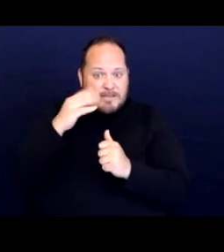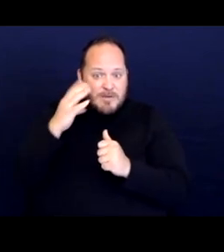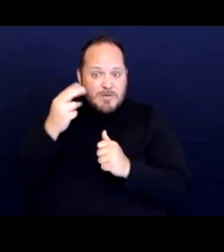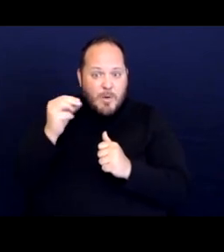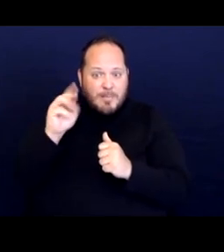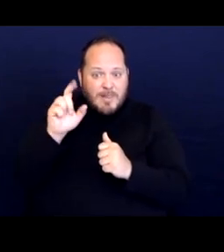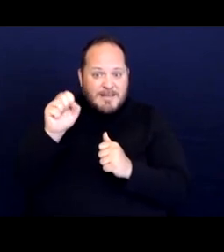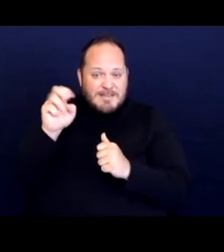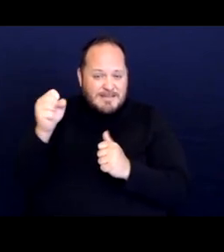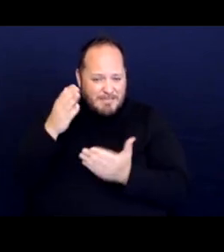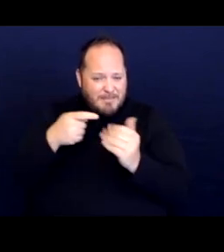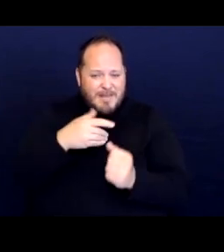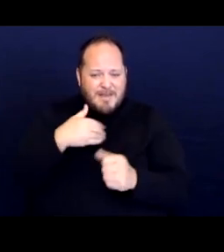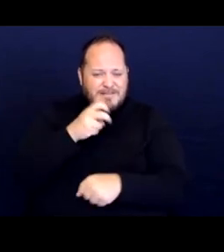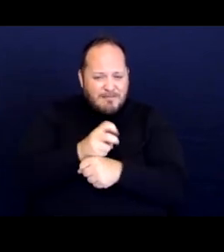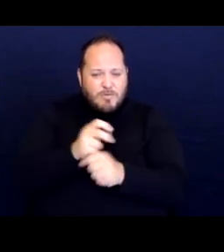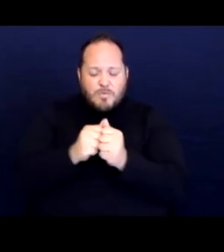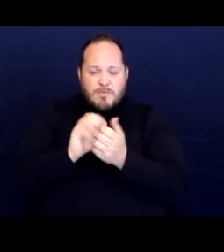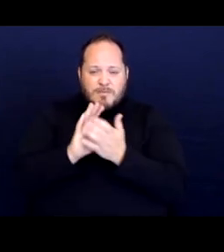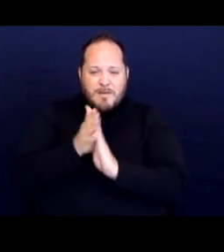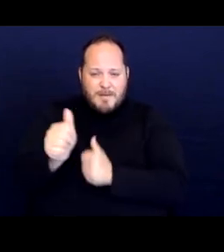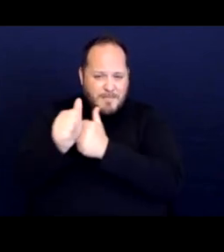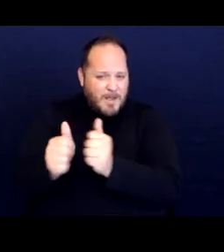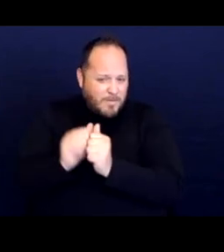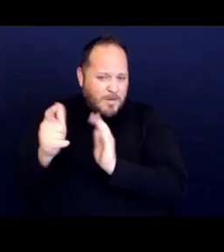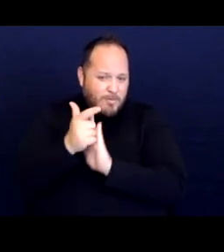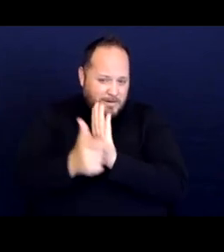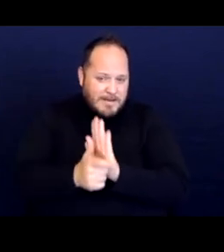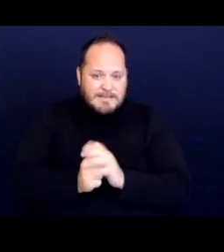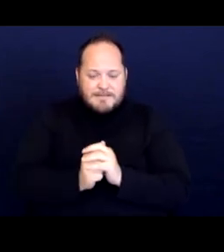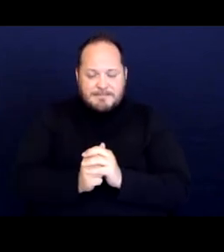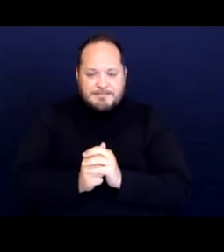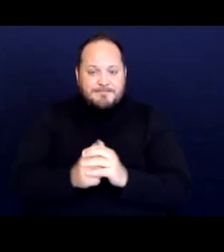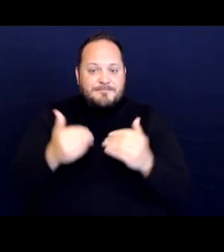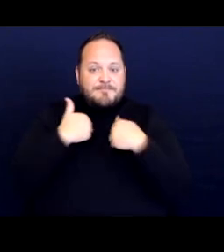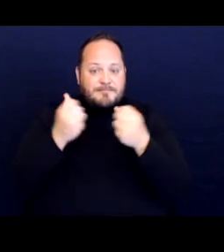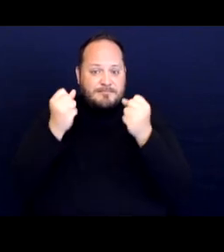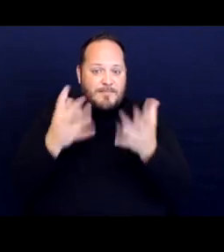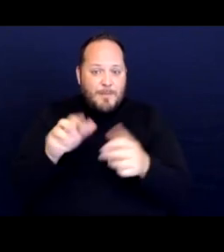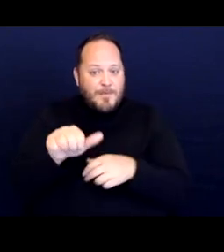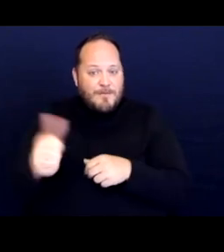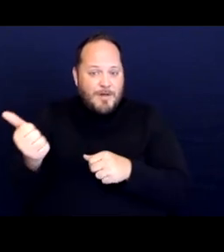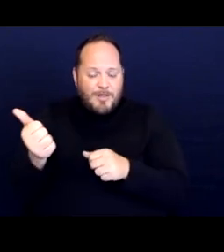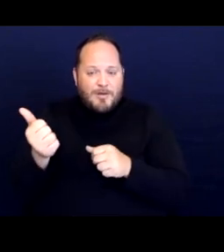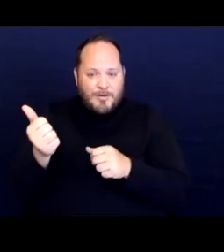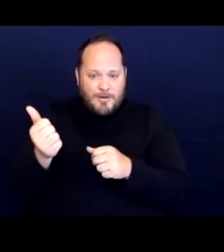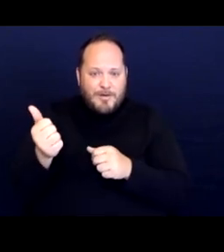with complying with this ordinances. And there's a number of other small